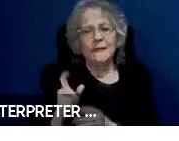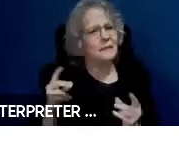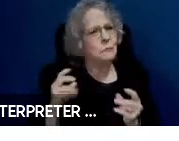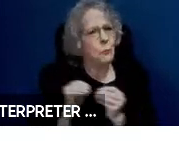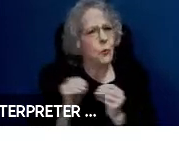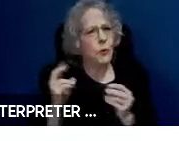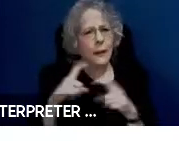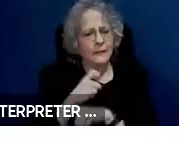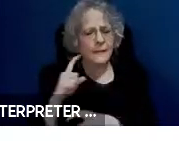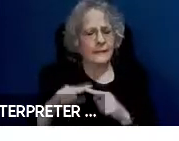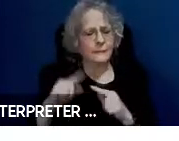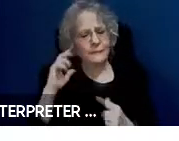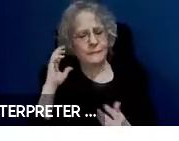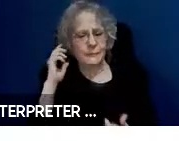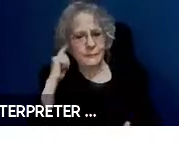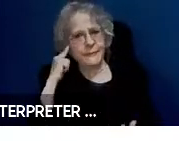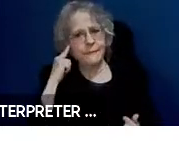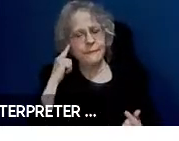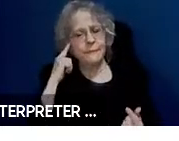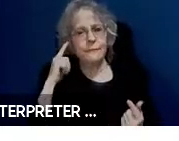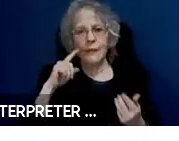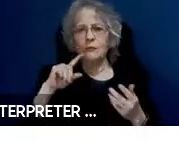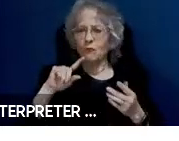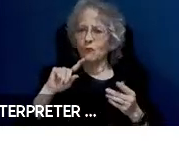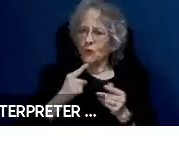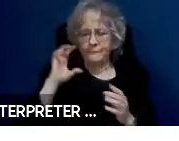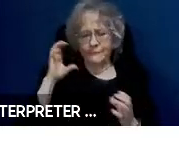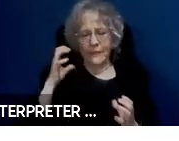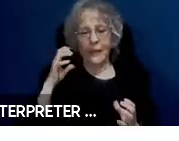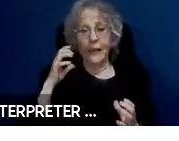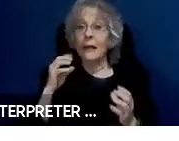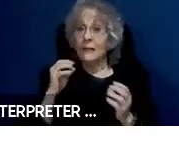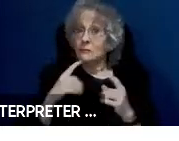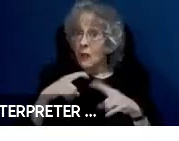It appears complicated but it is even more so when you really get into it. And